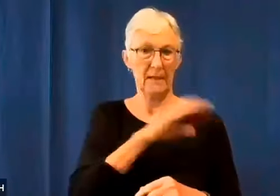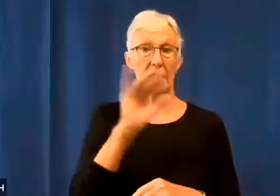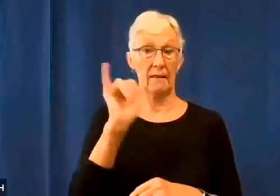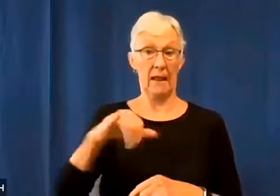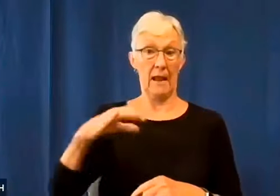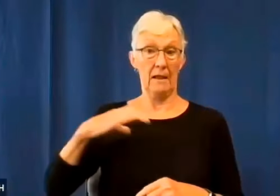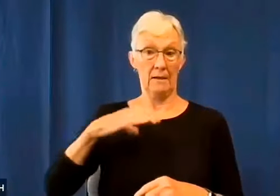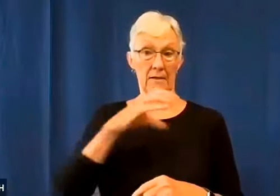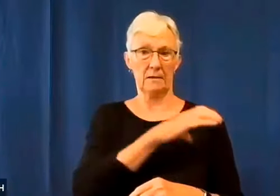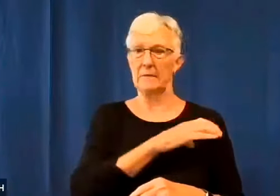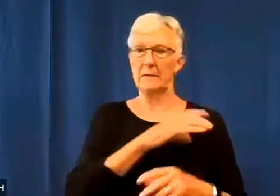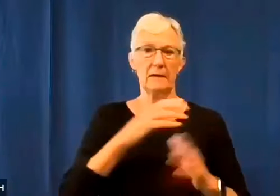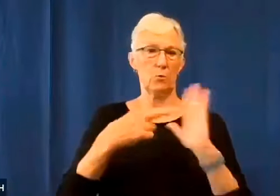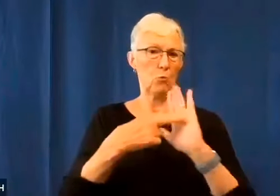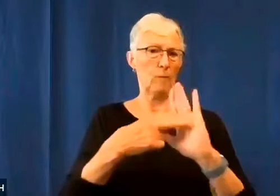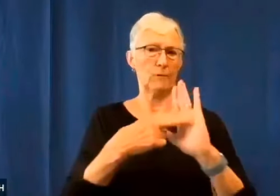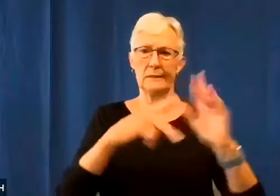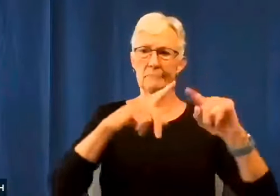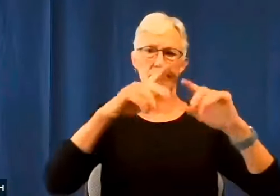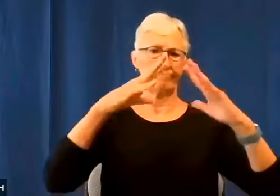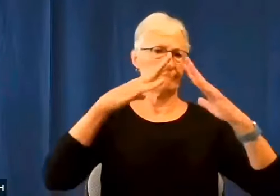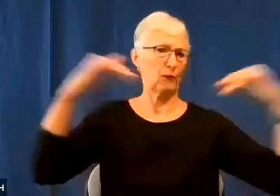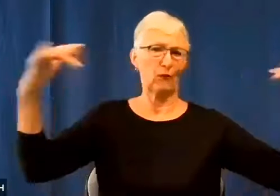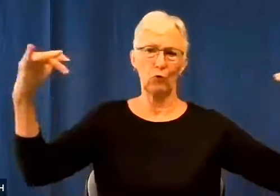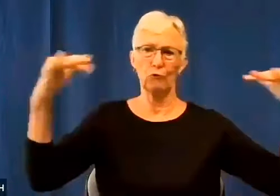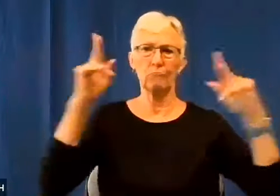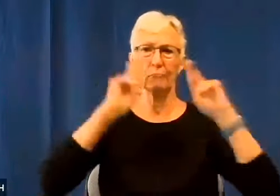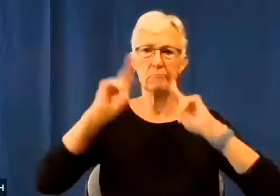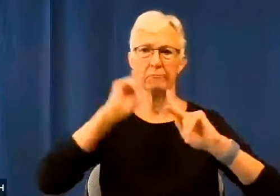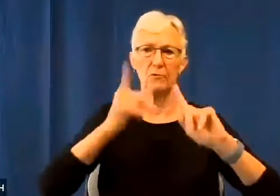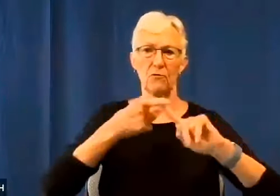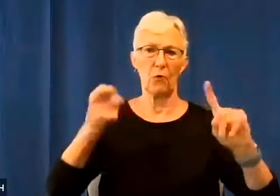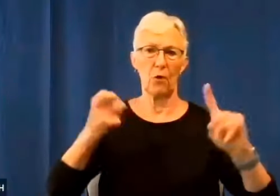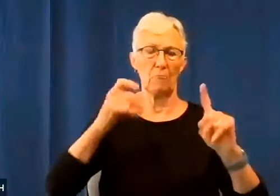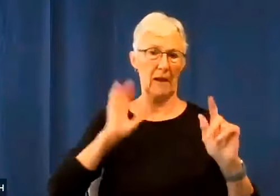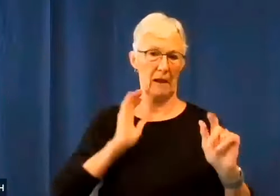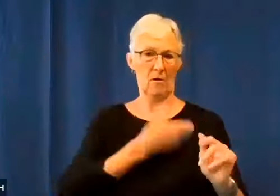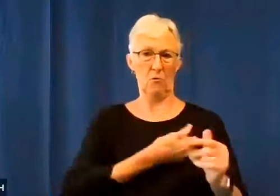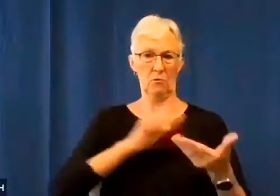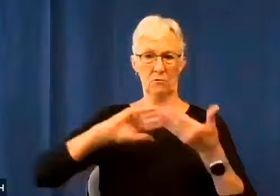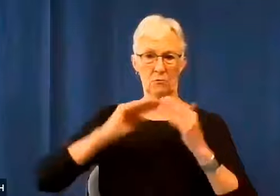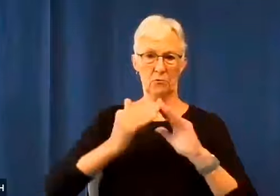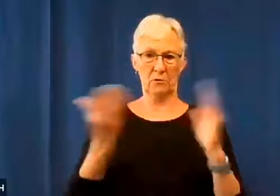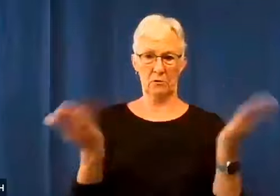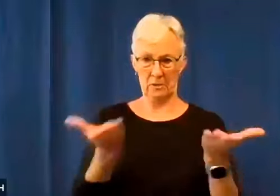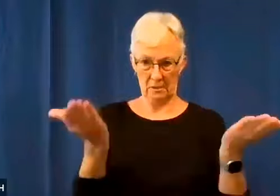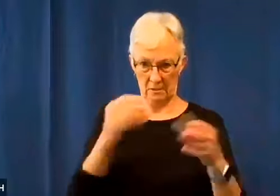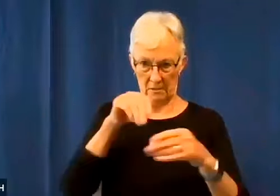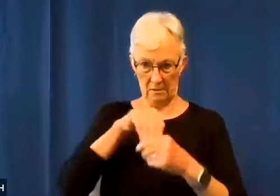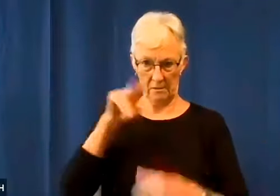that represents diverse voices from across the community.